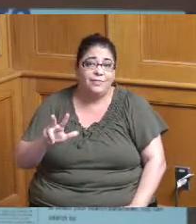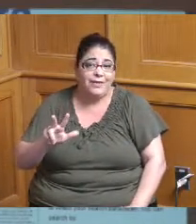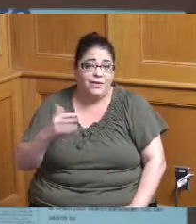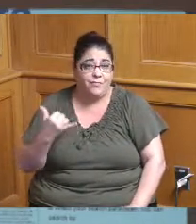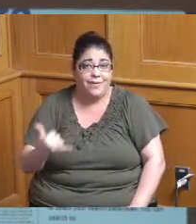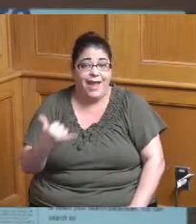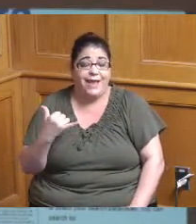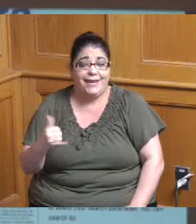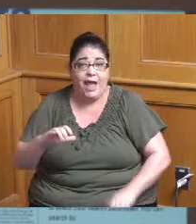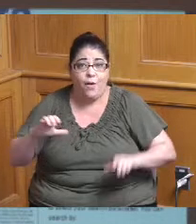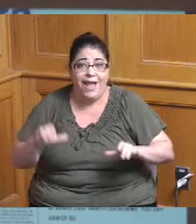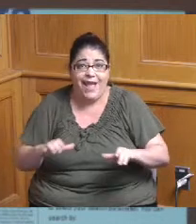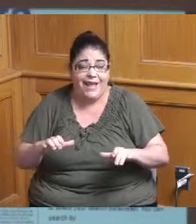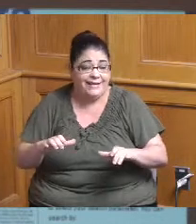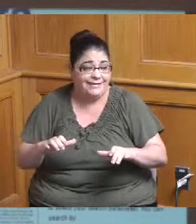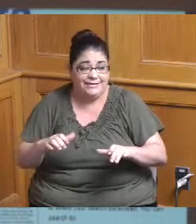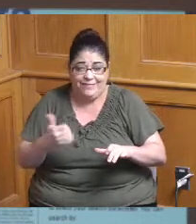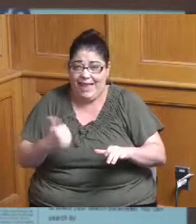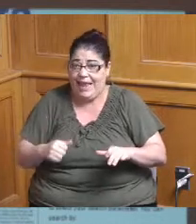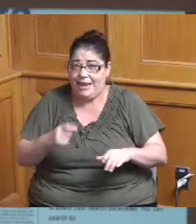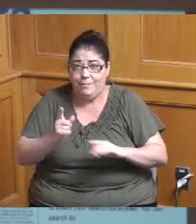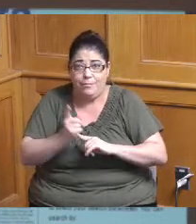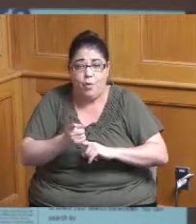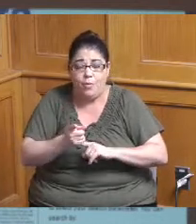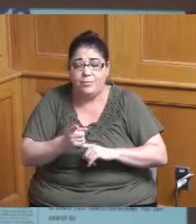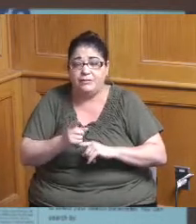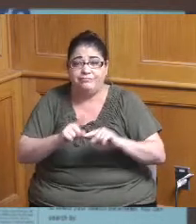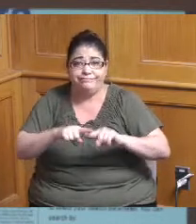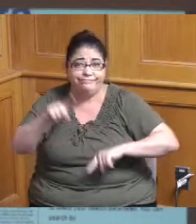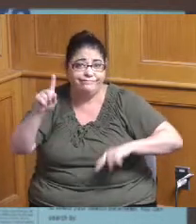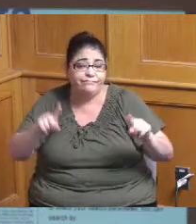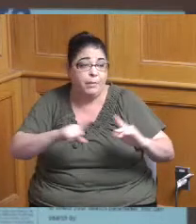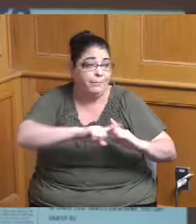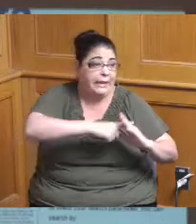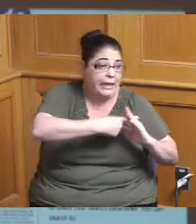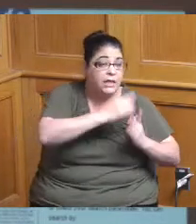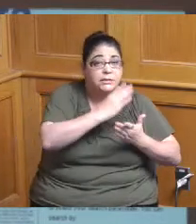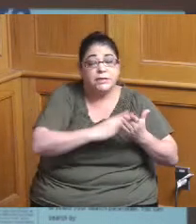at any time so depending on the various stages they're in so we're developing those monthly